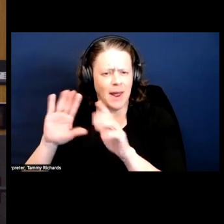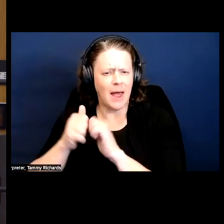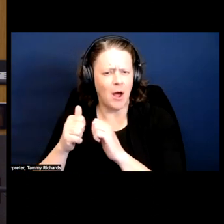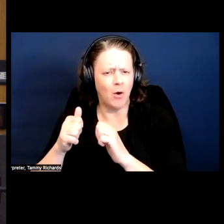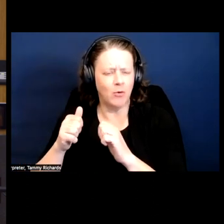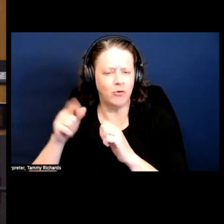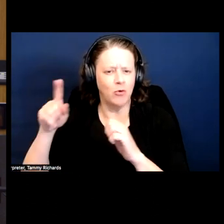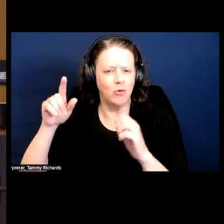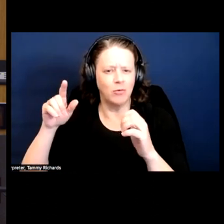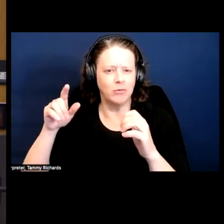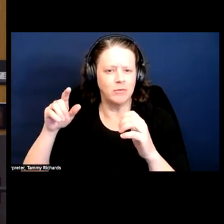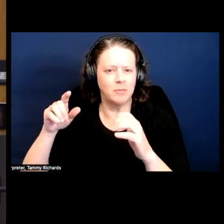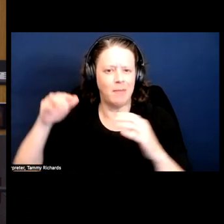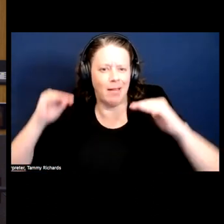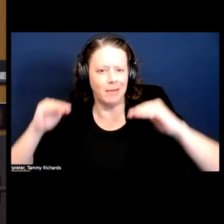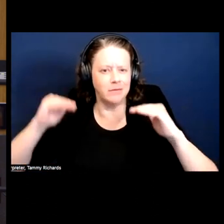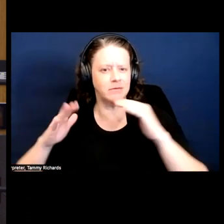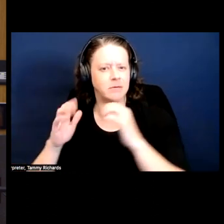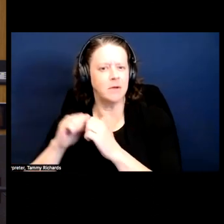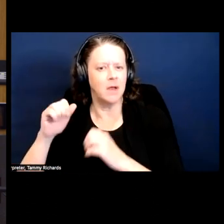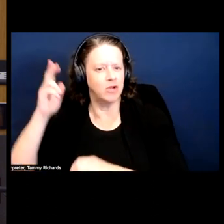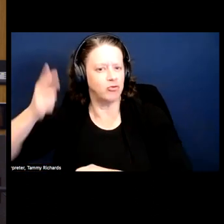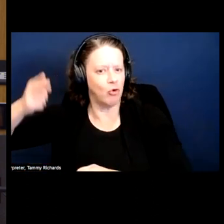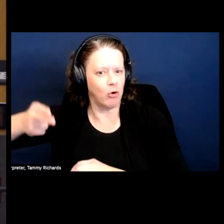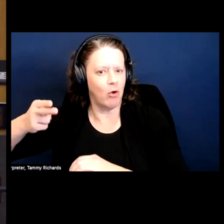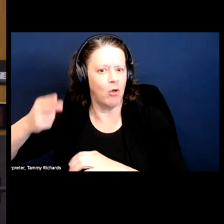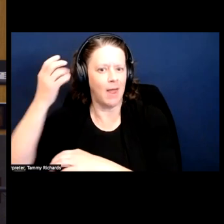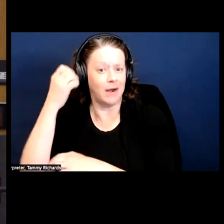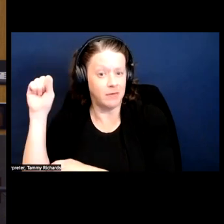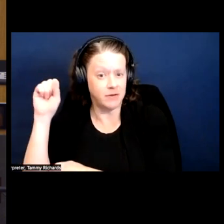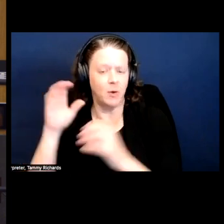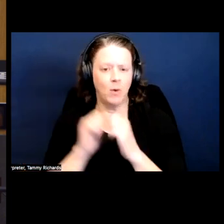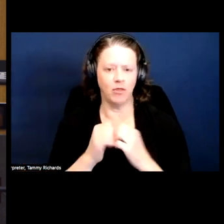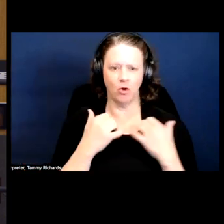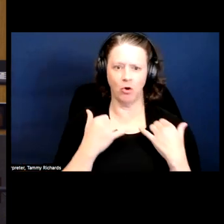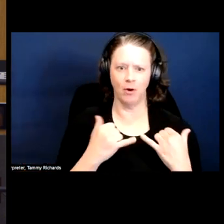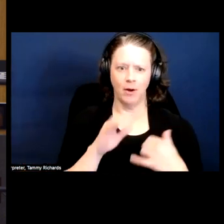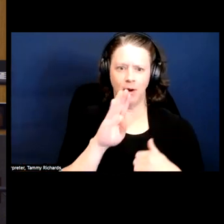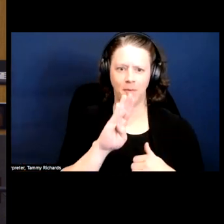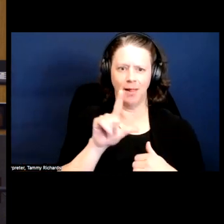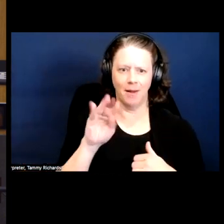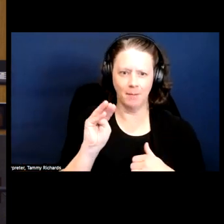Well, so for the point around slave, run away slave advertisements, there